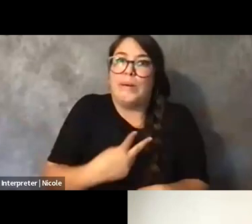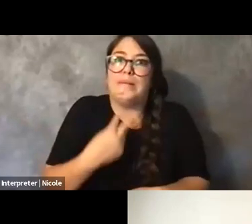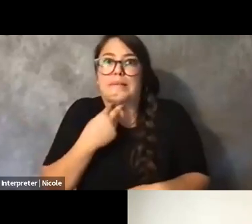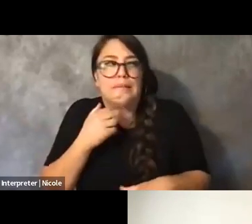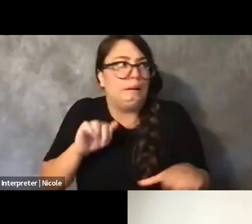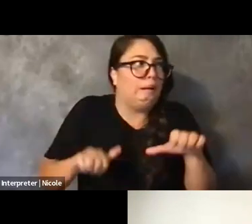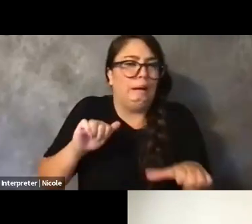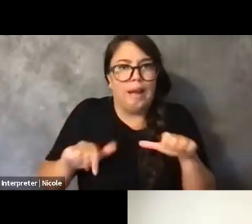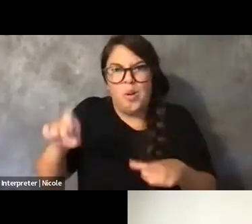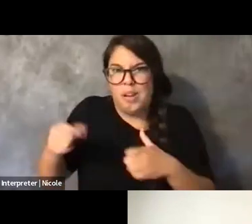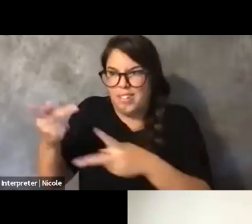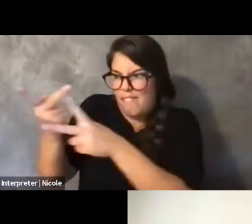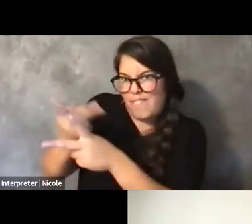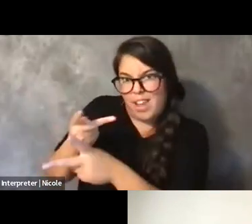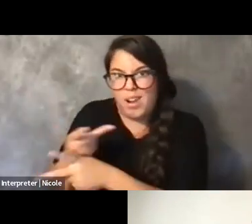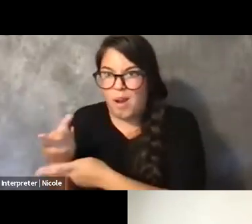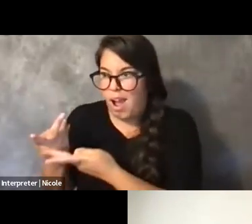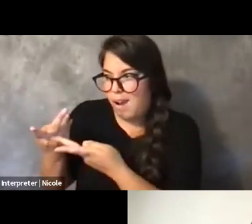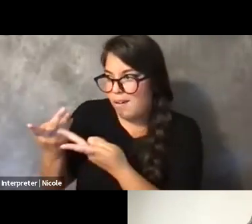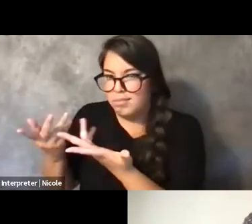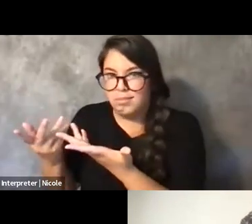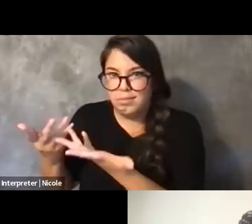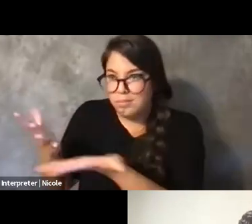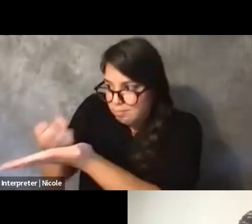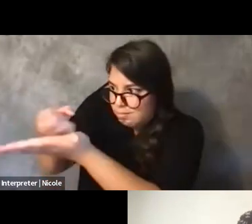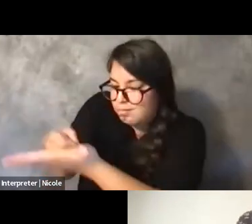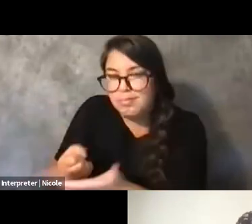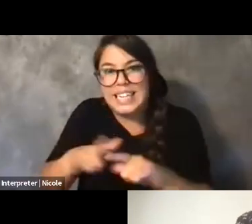but also having to learn how to play the system so we can serve our people.